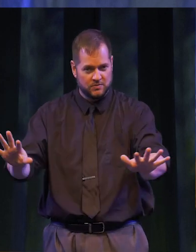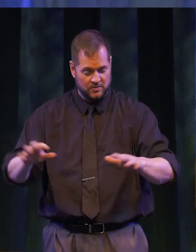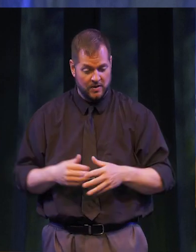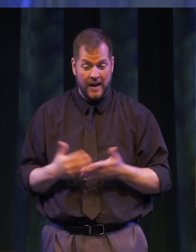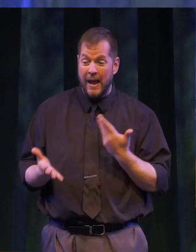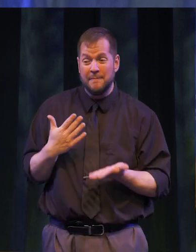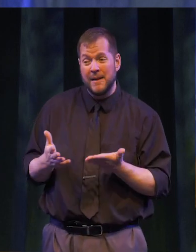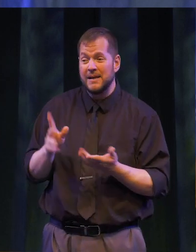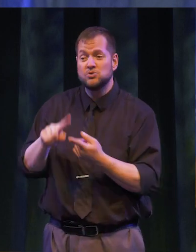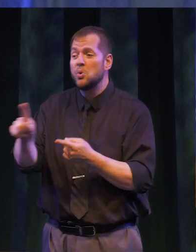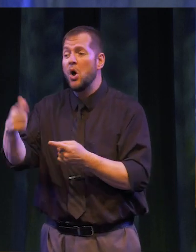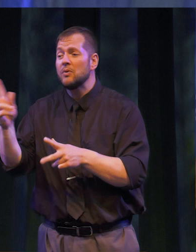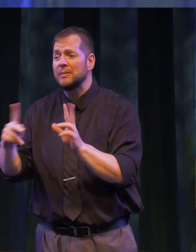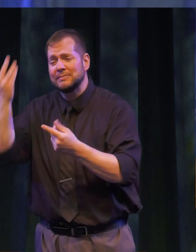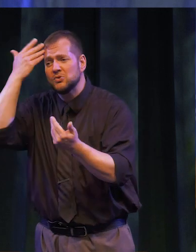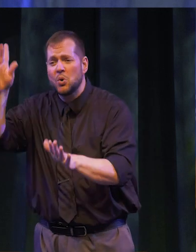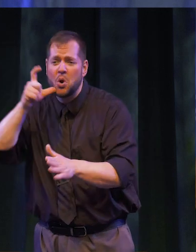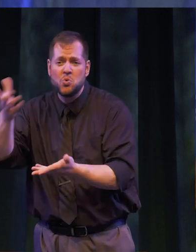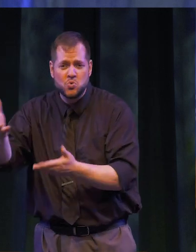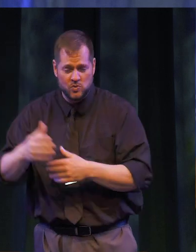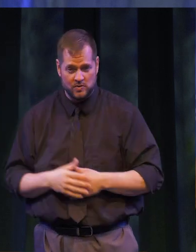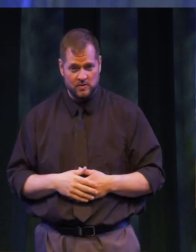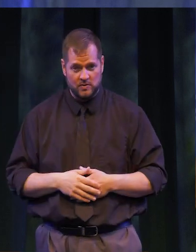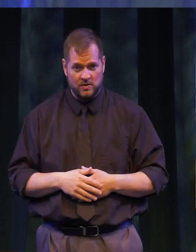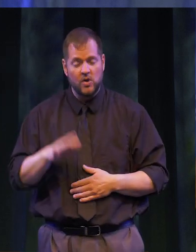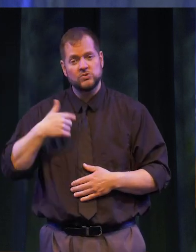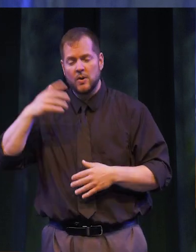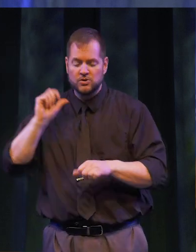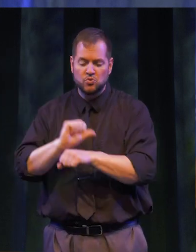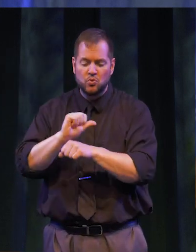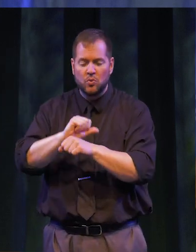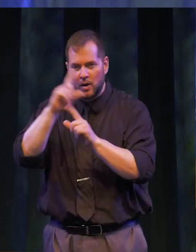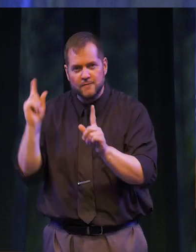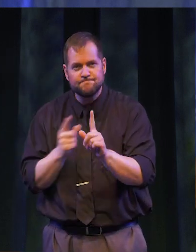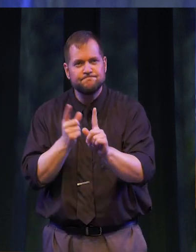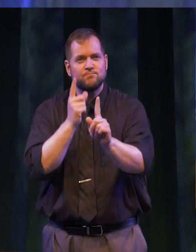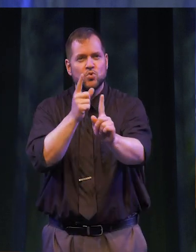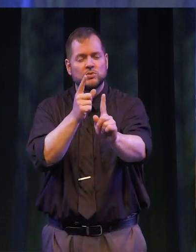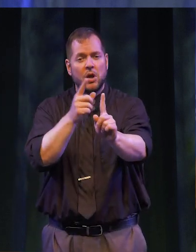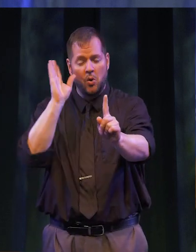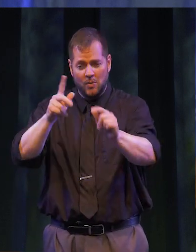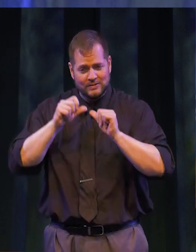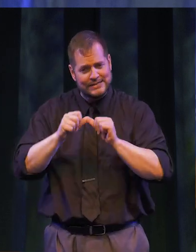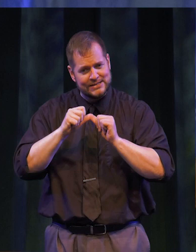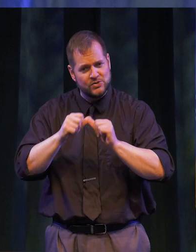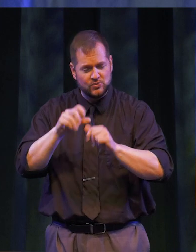someone you are not even aware of. As you further pursue your goals, you will continue to do